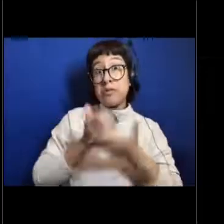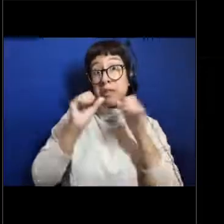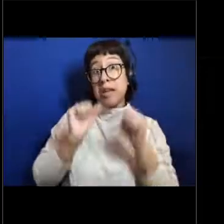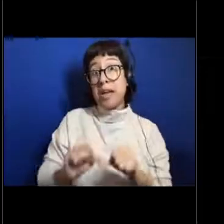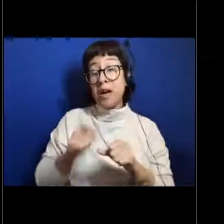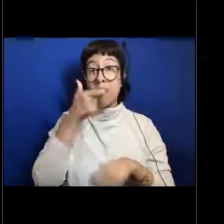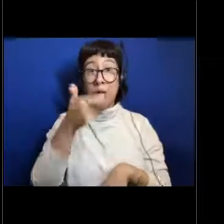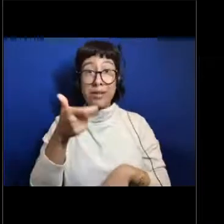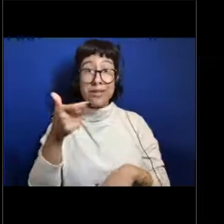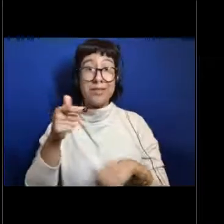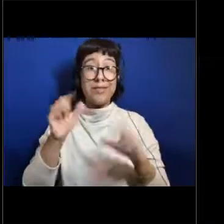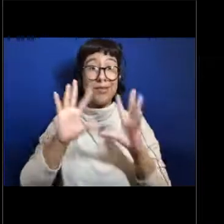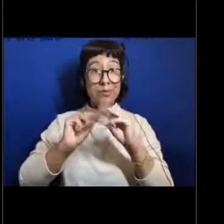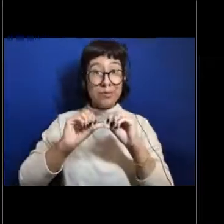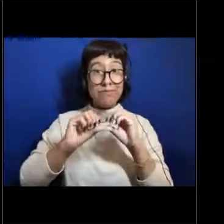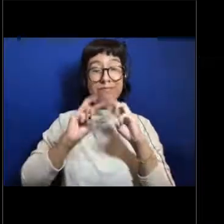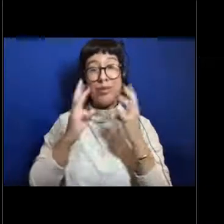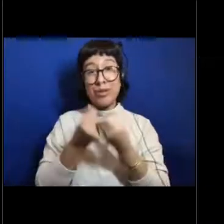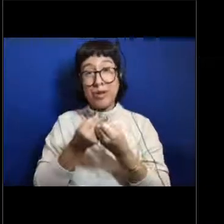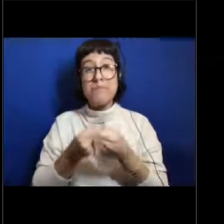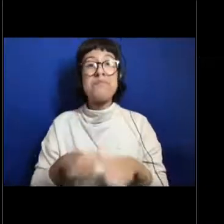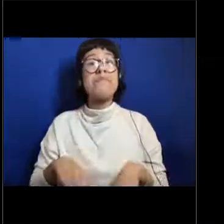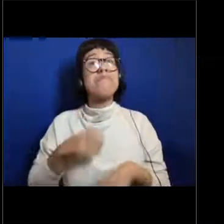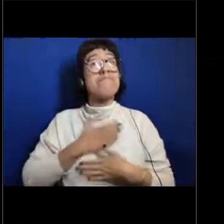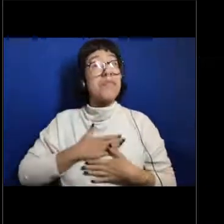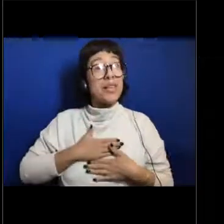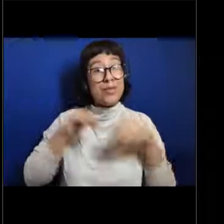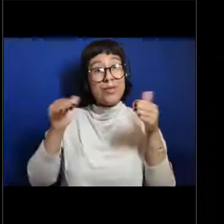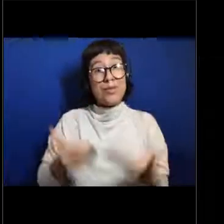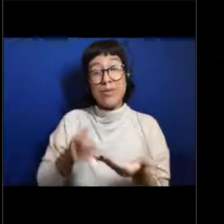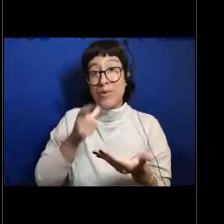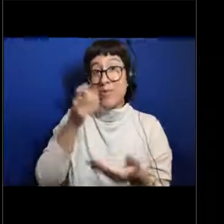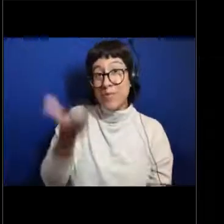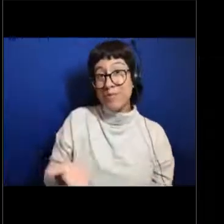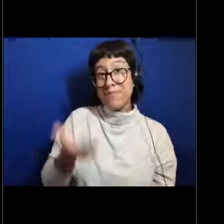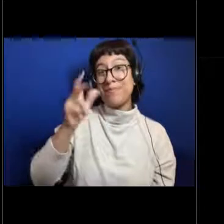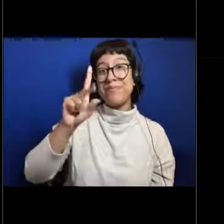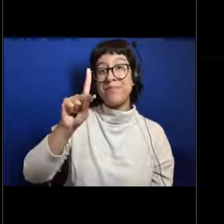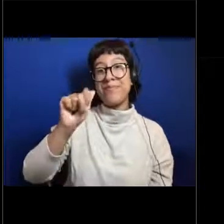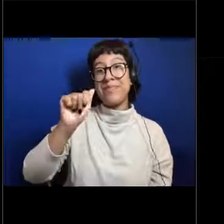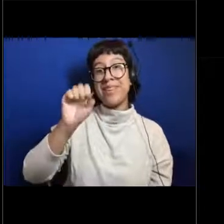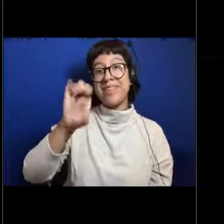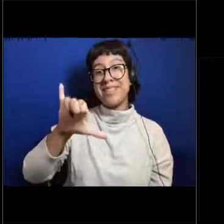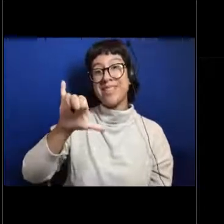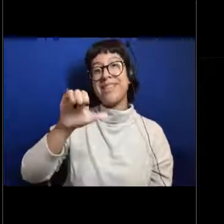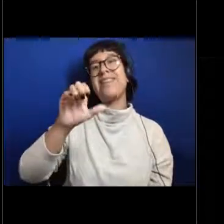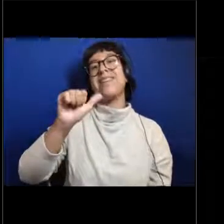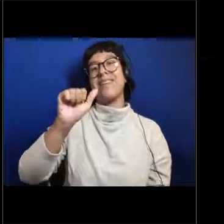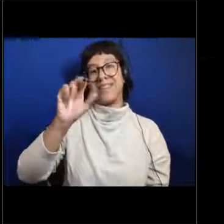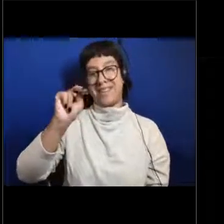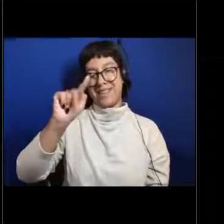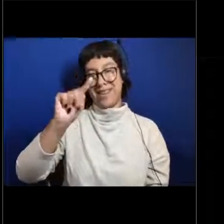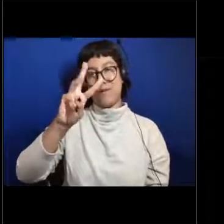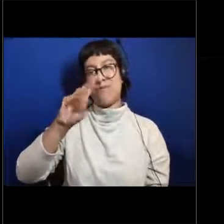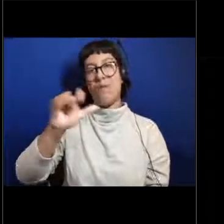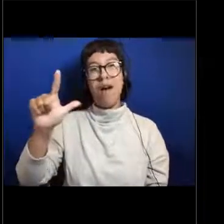Now today, it is my pleasure to be introducing you to Kasey Cantwell with NOAA's Office of Ocean Exploration and Research